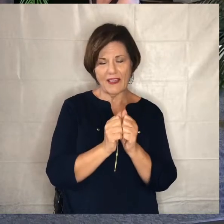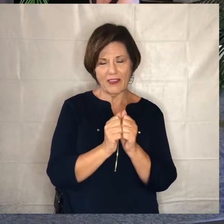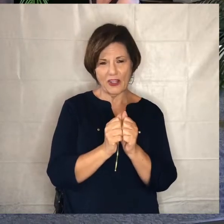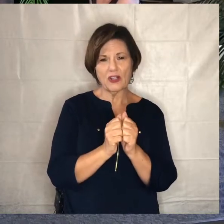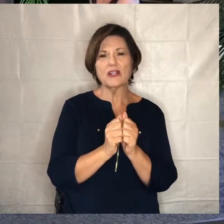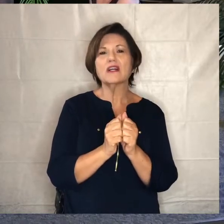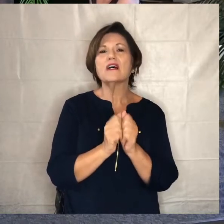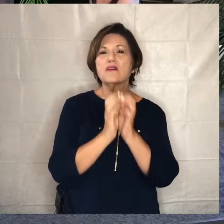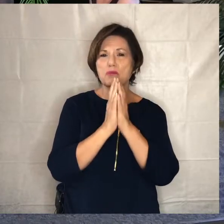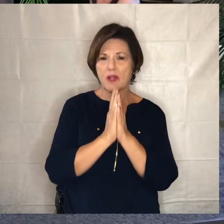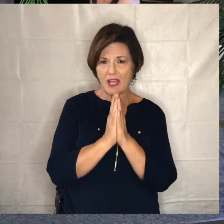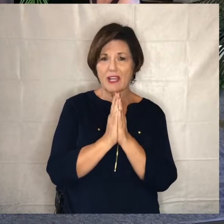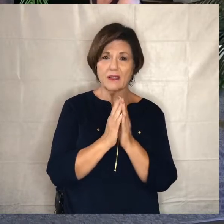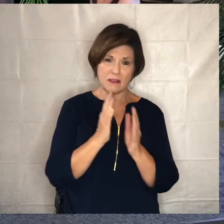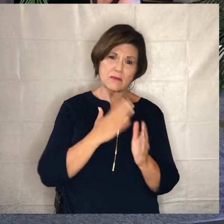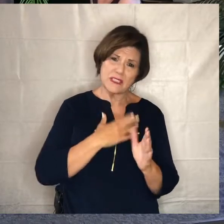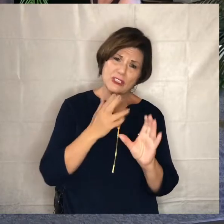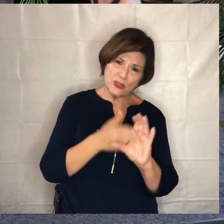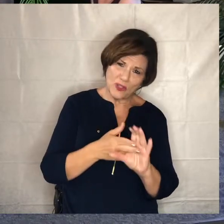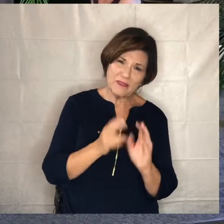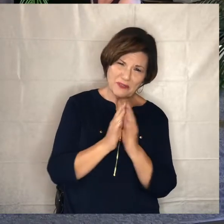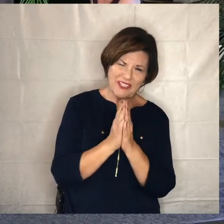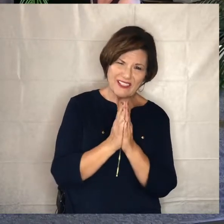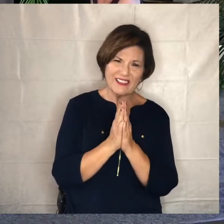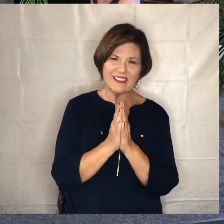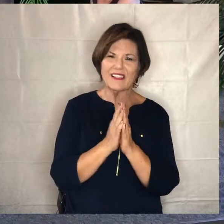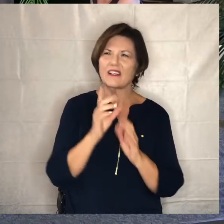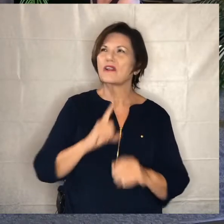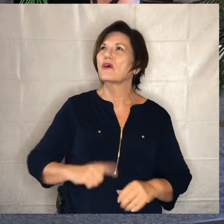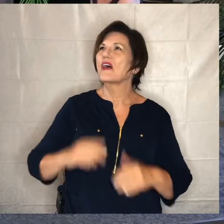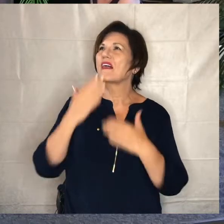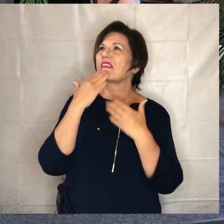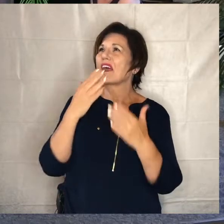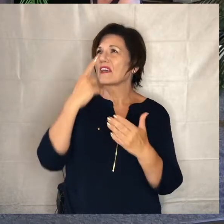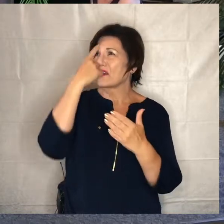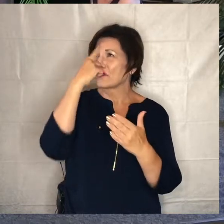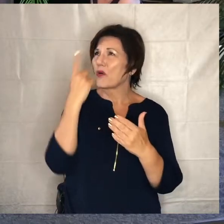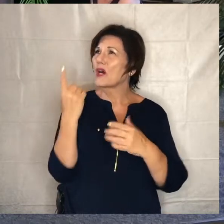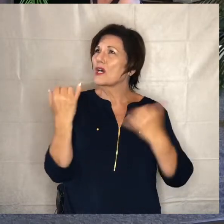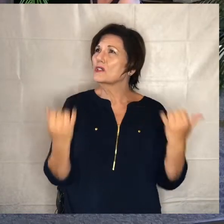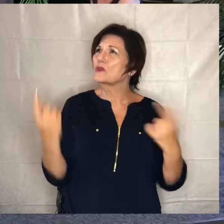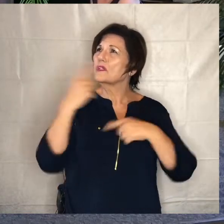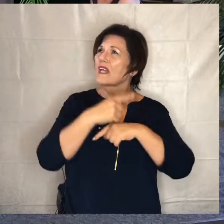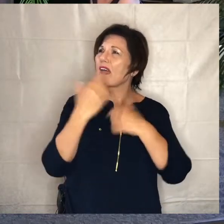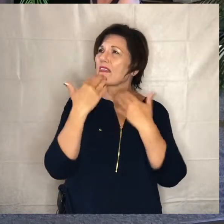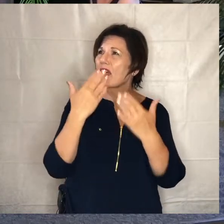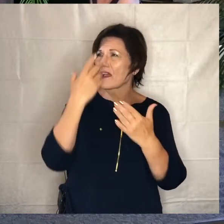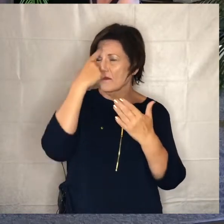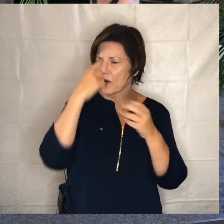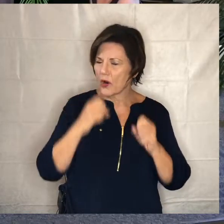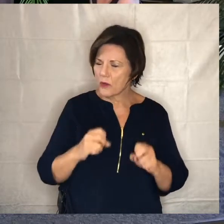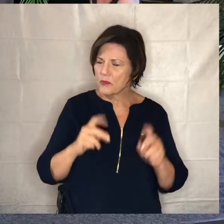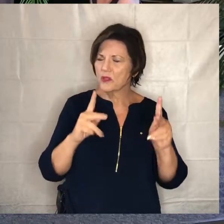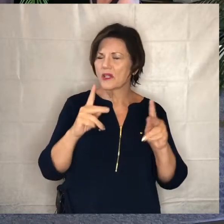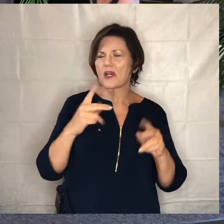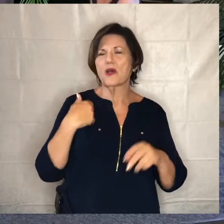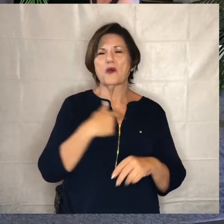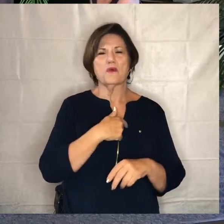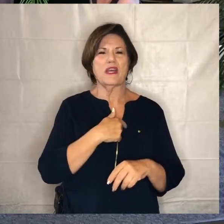prayer and so would you pray with me lord thank you for today thank you for the opportunity for us as a church to